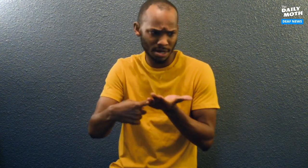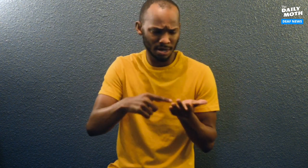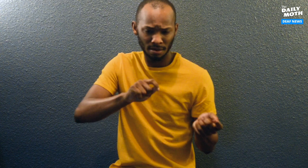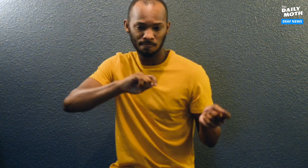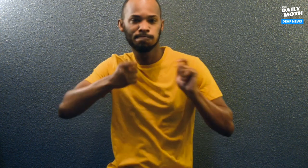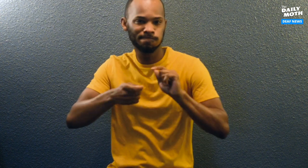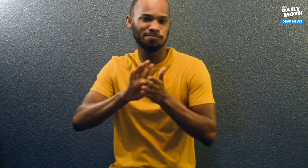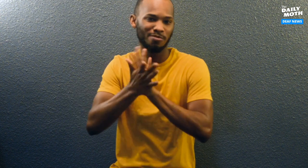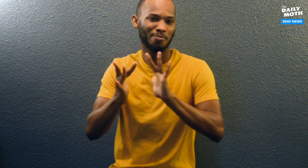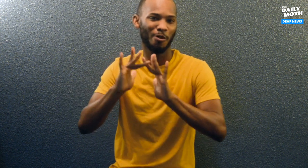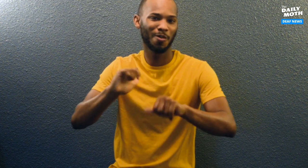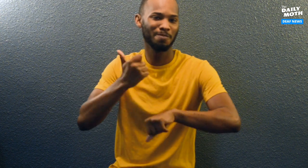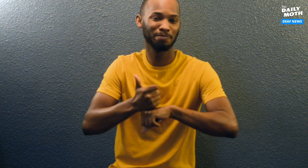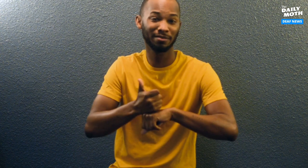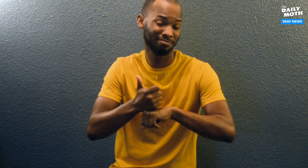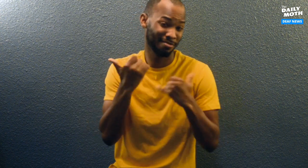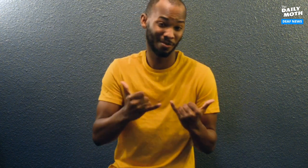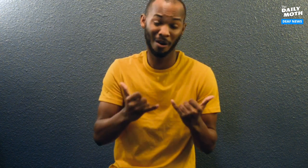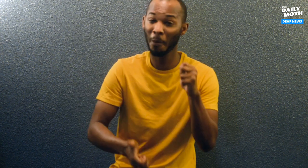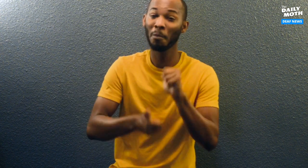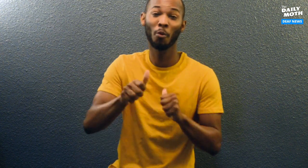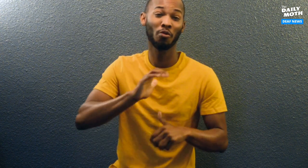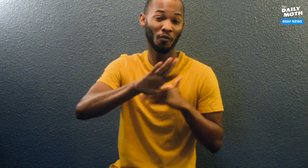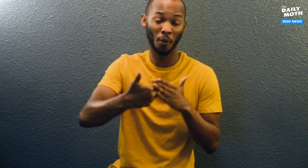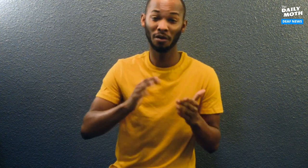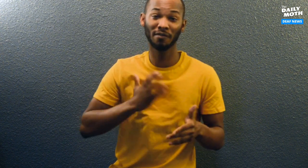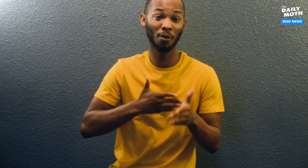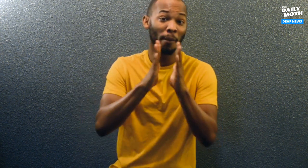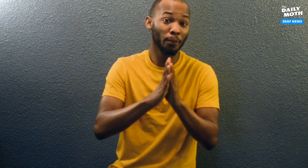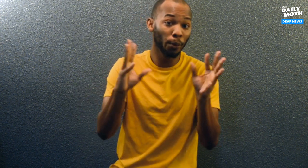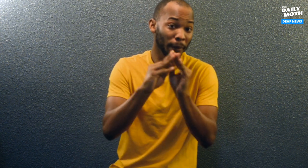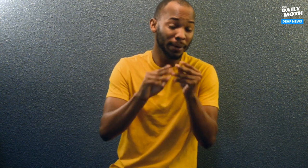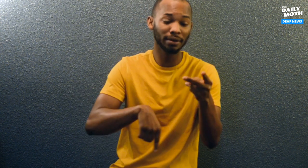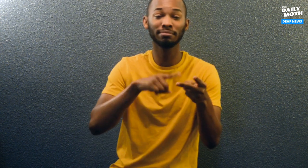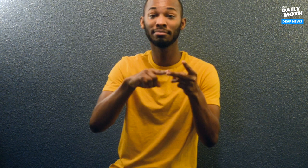We discussed what to do and made the transition to online-based. Now, most of all of our prayer meetings,